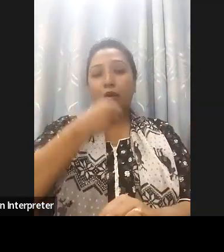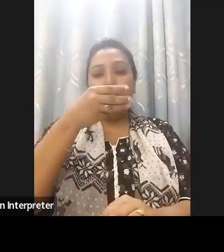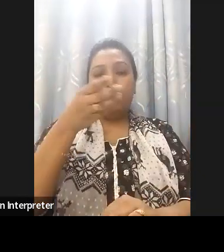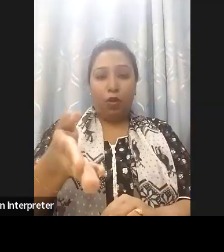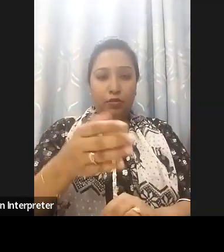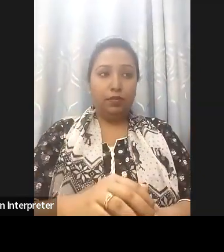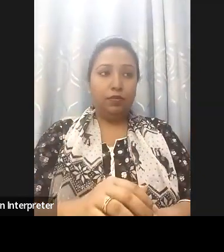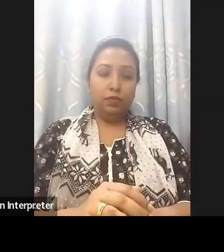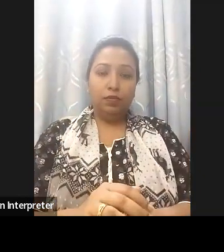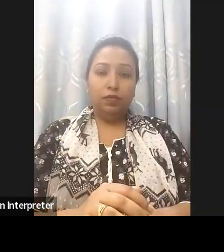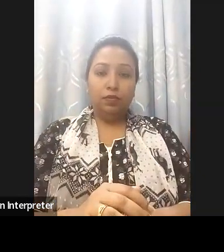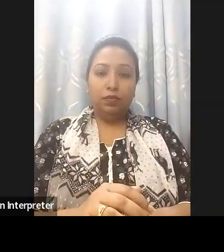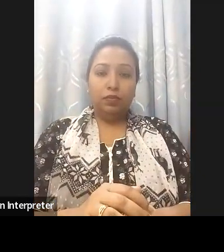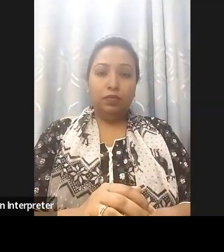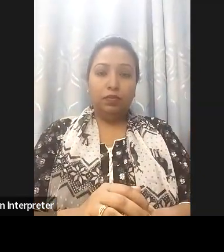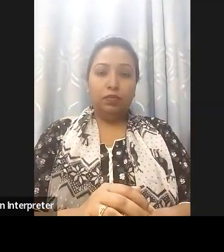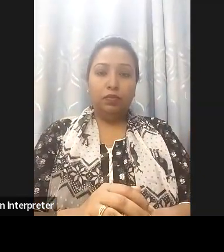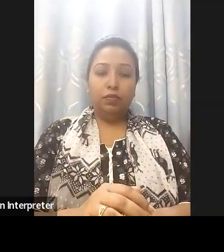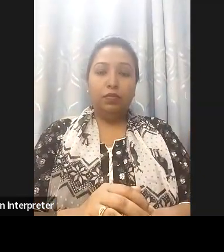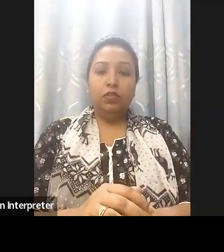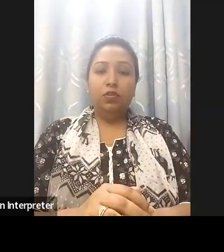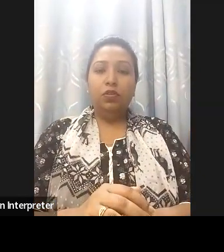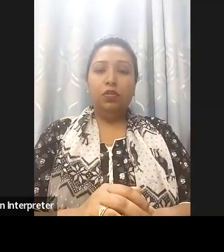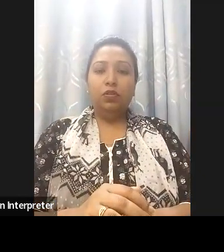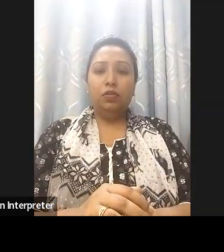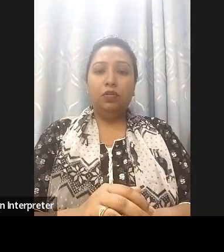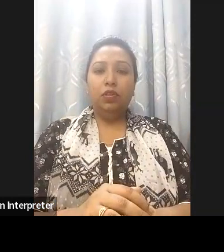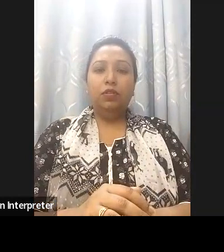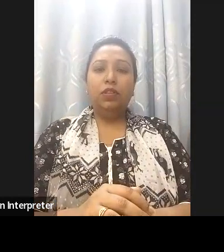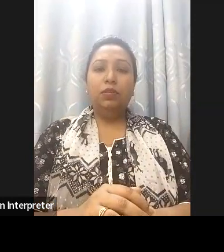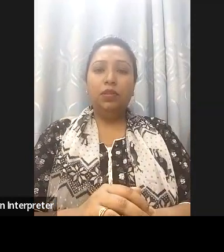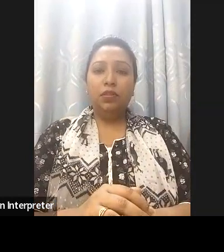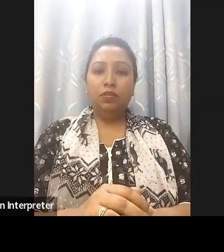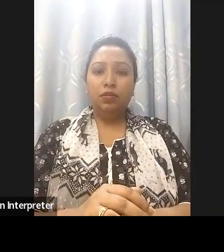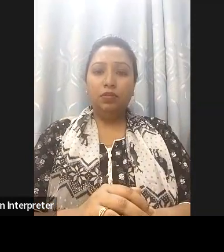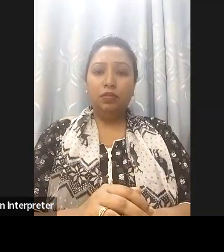persons with disabilities the Department of Social Services identified and registered as I mentioned